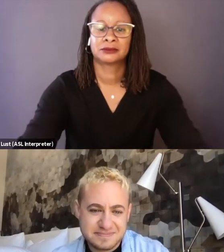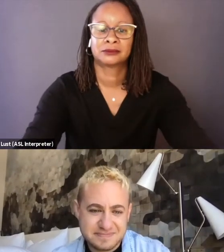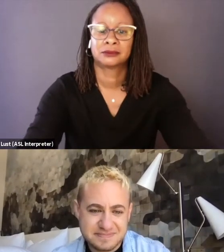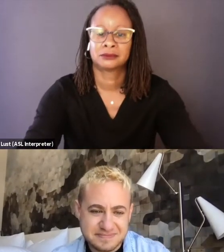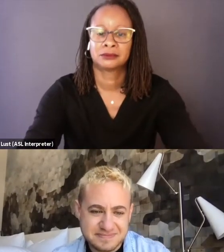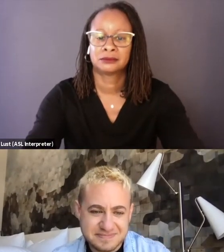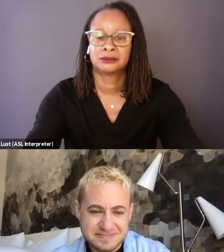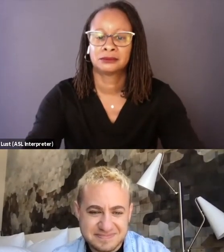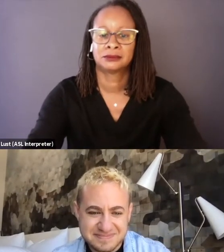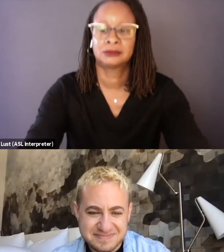I'm in the woods in Maine,